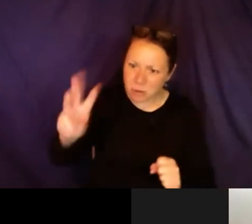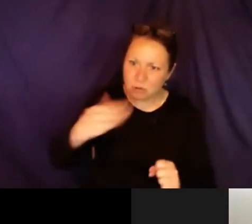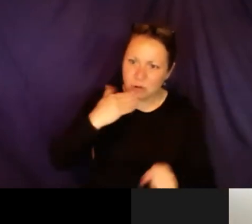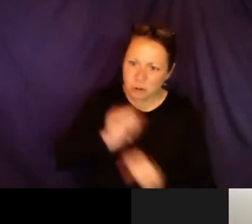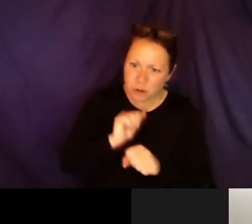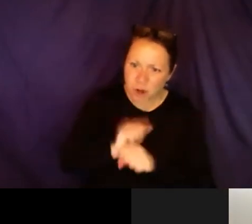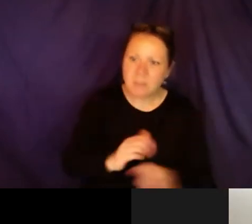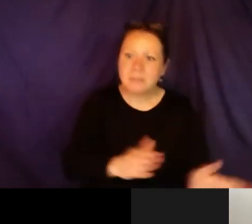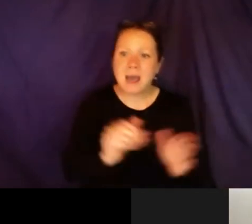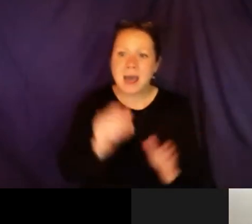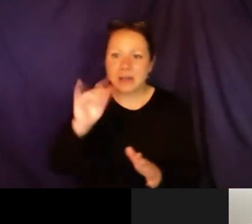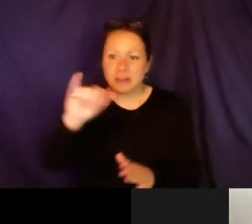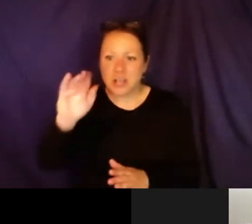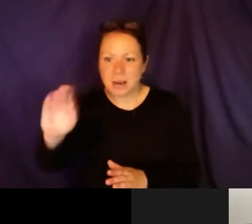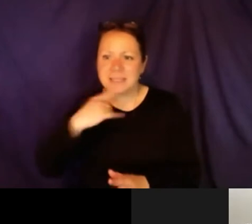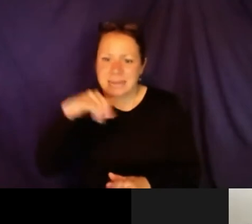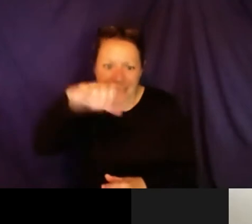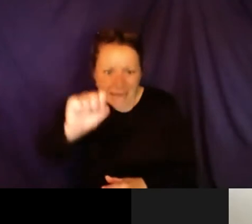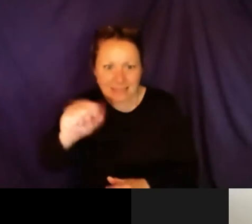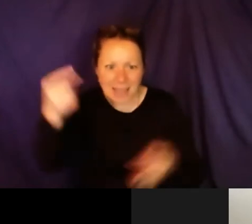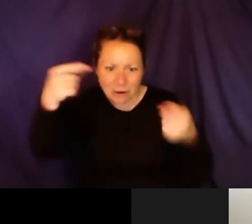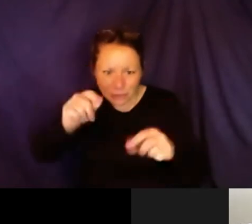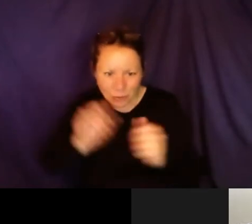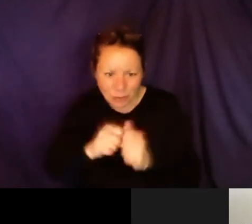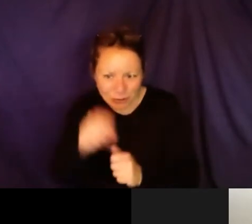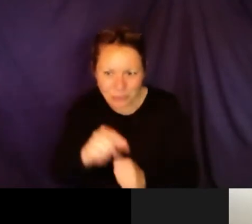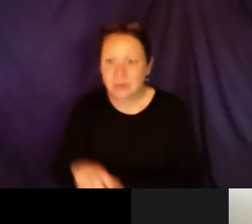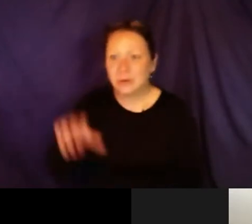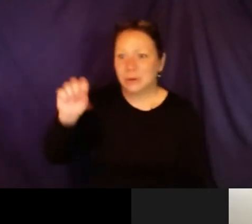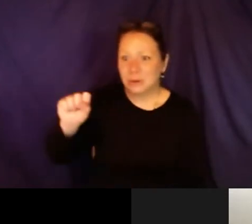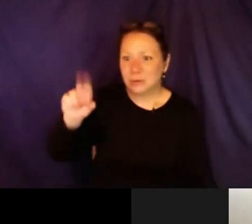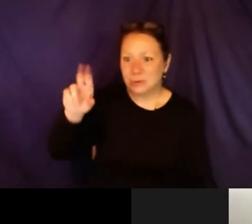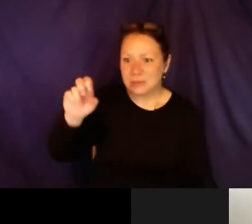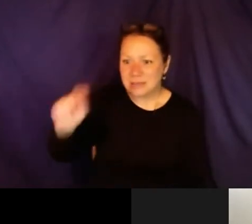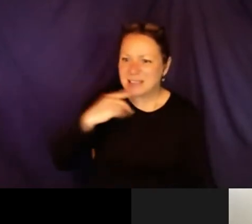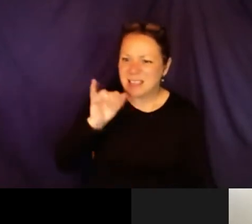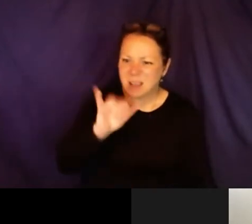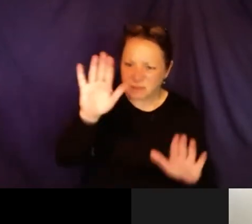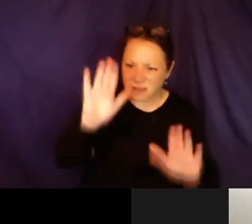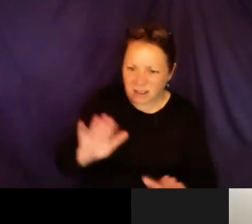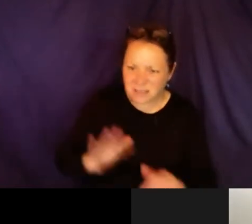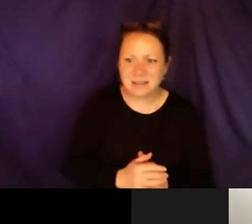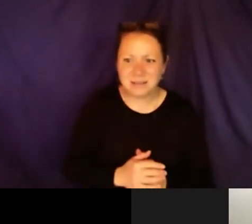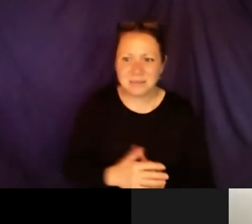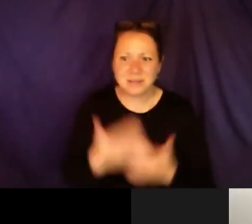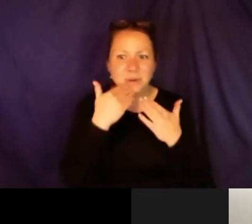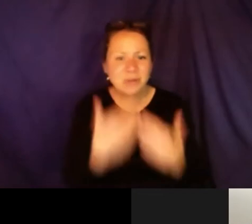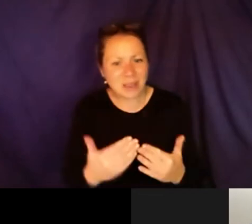chat box. Nathan said that's right. And amazing, Matthew, good job. Jacob